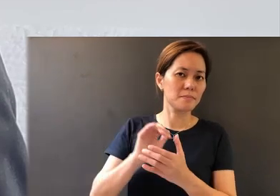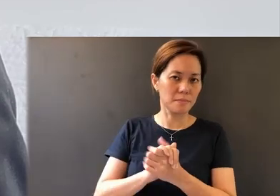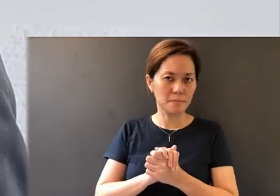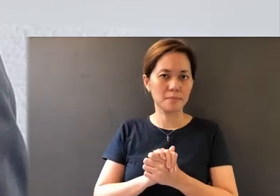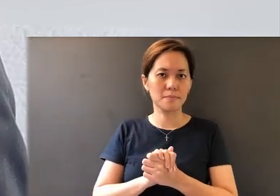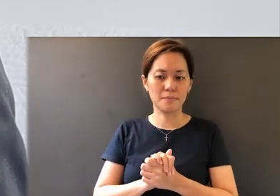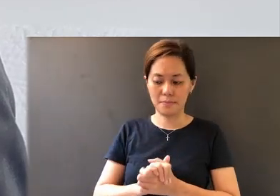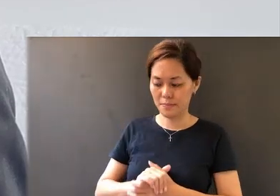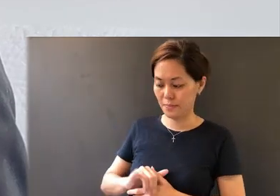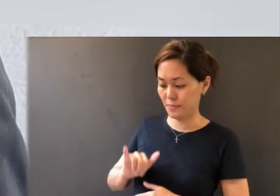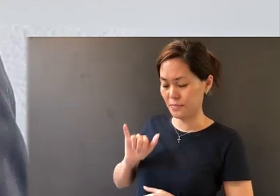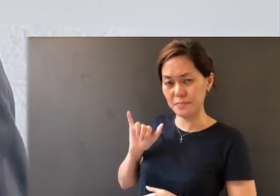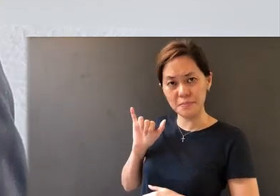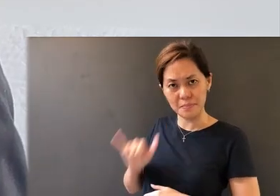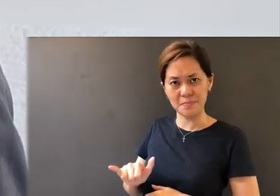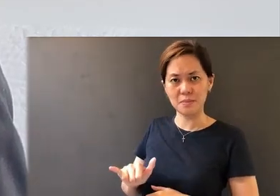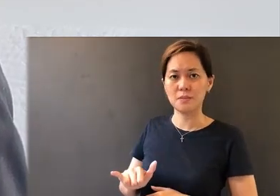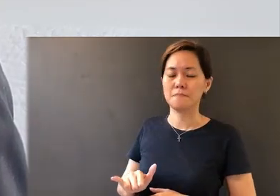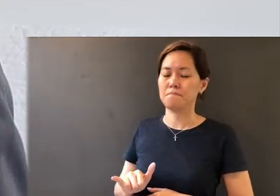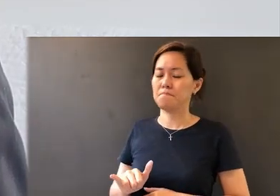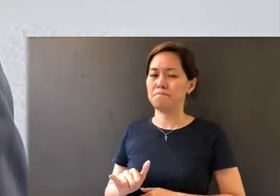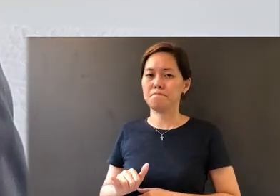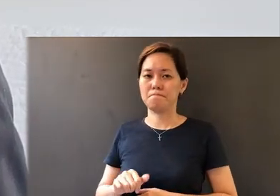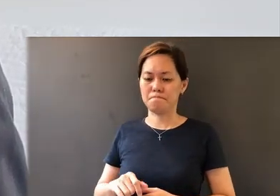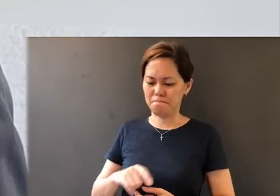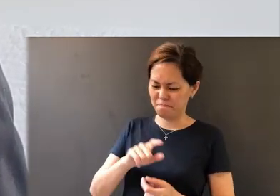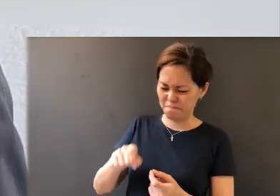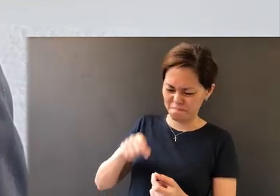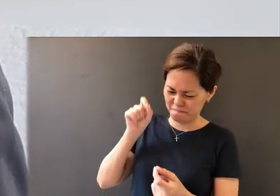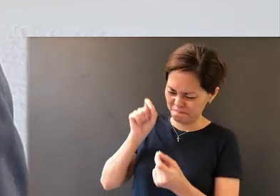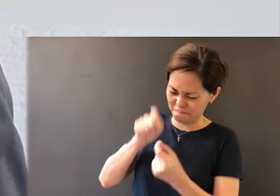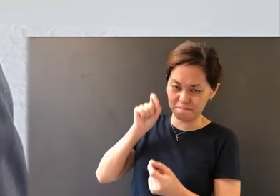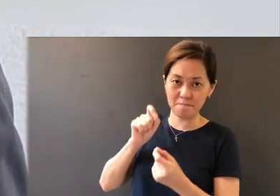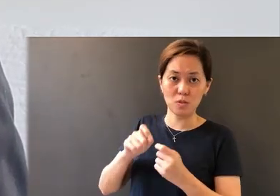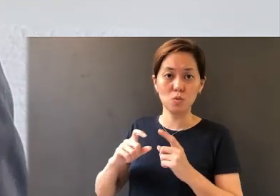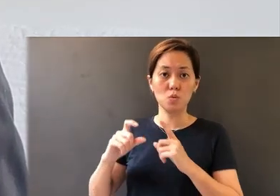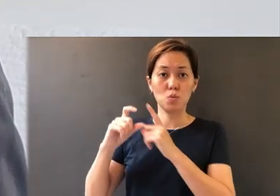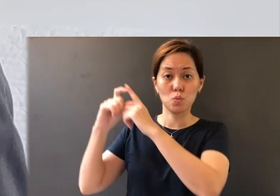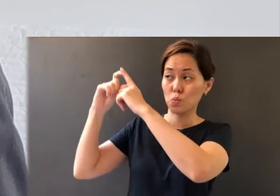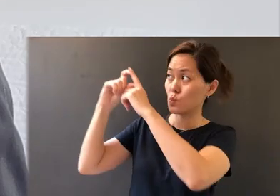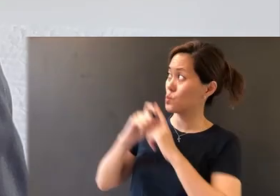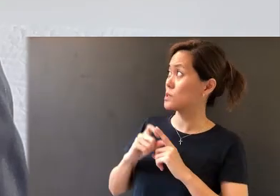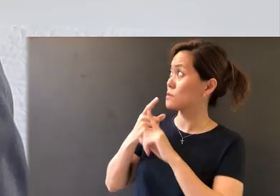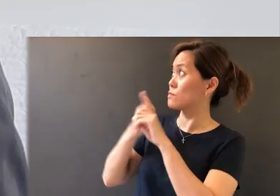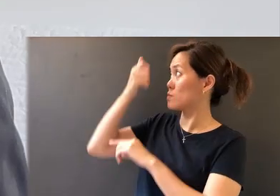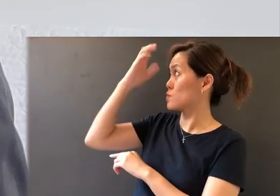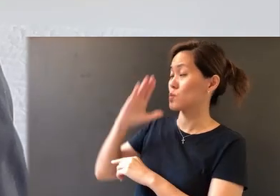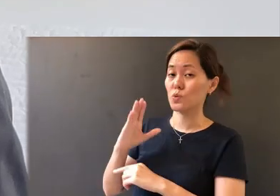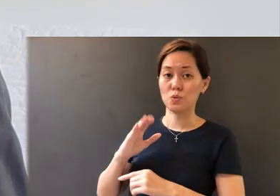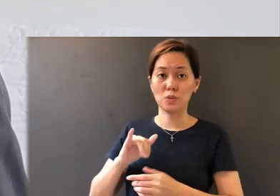this is a very apt Word from God, especially the book of James, which is